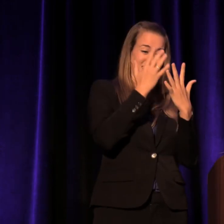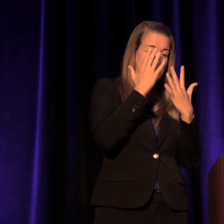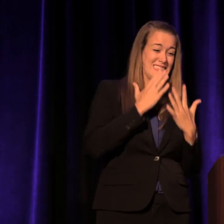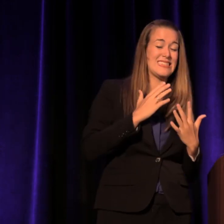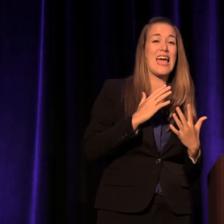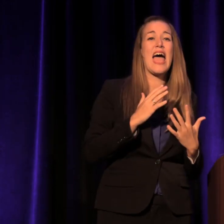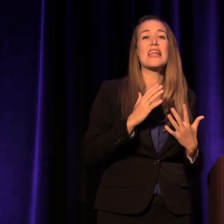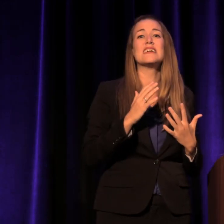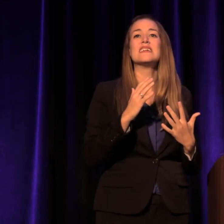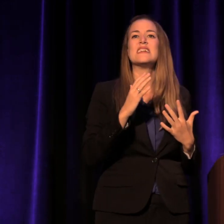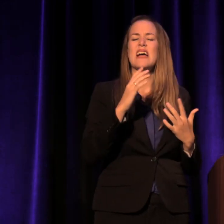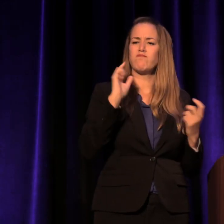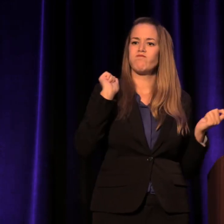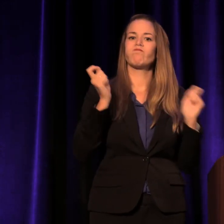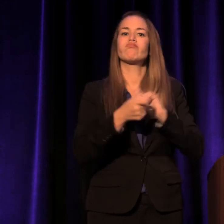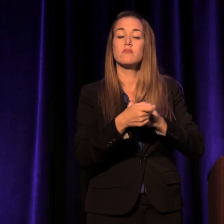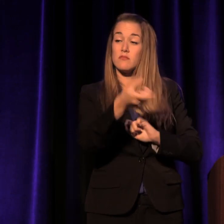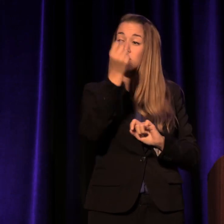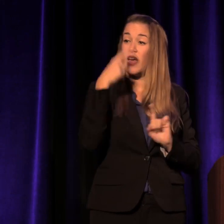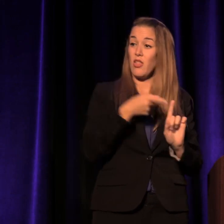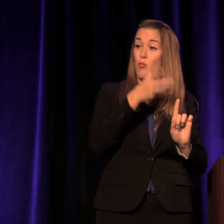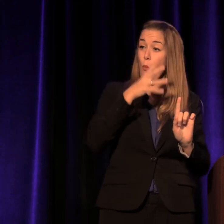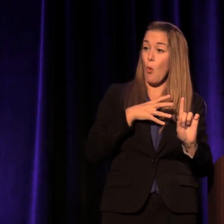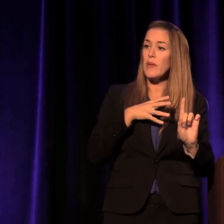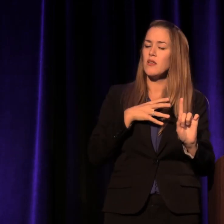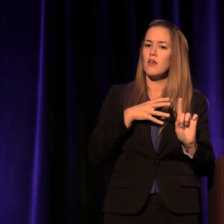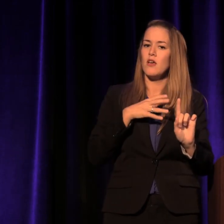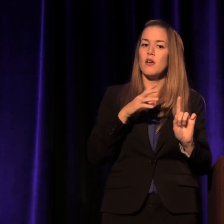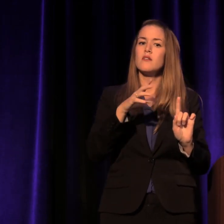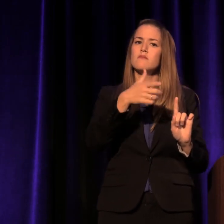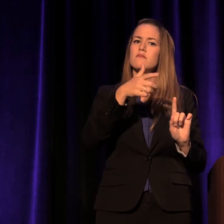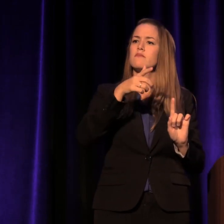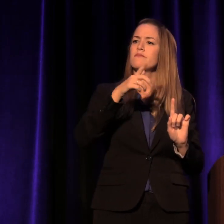This woman started out in a series of foster homes.